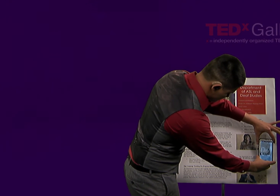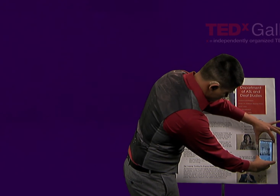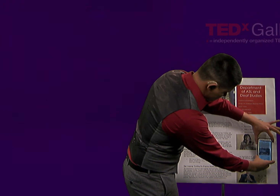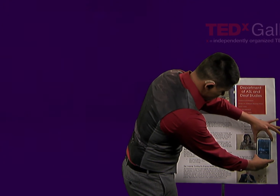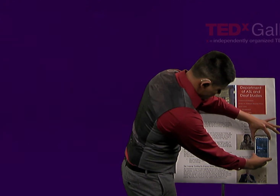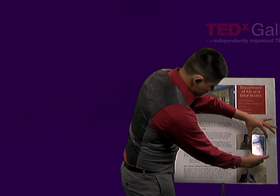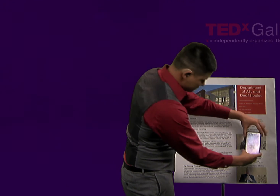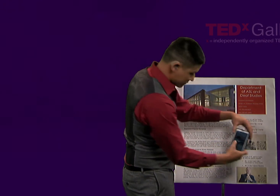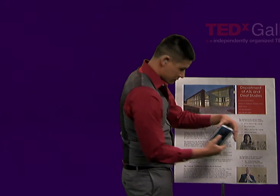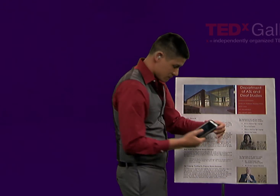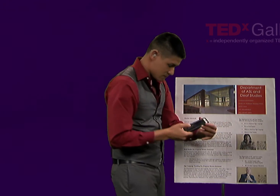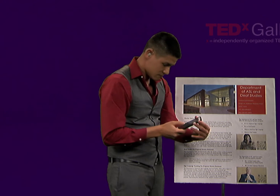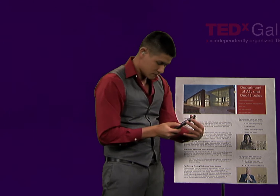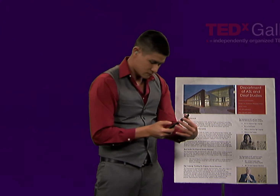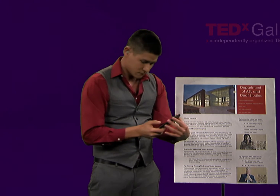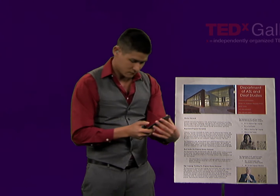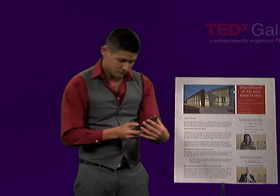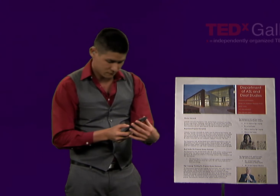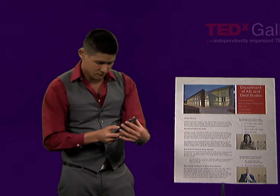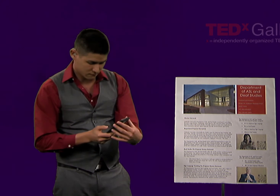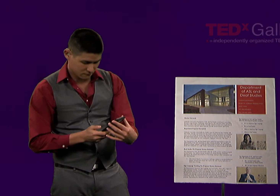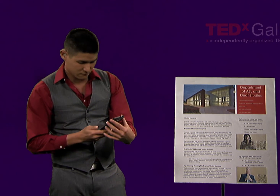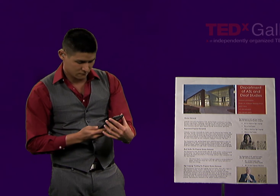but you simply hone in on the QR code itself.